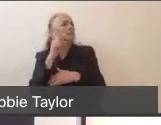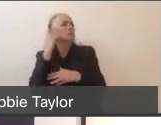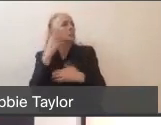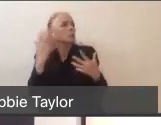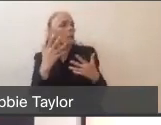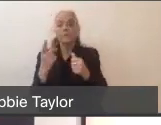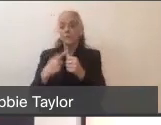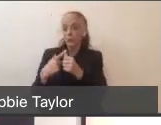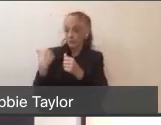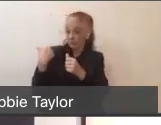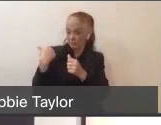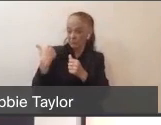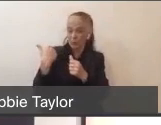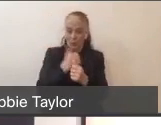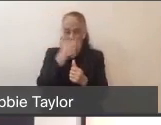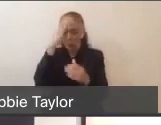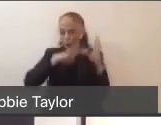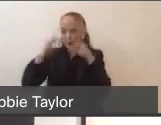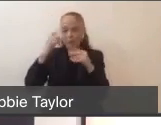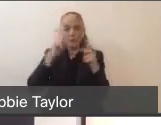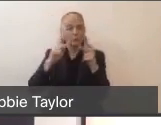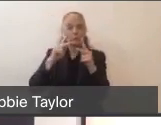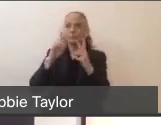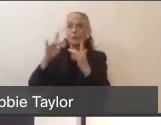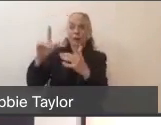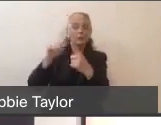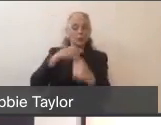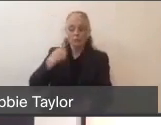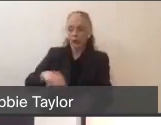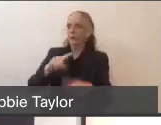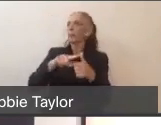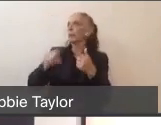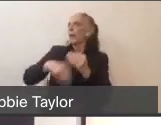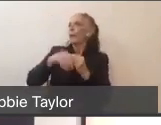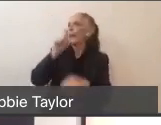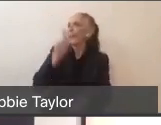and then we added on Italy and Iran, some other countries, and then next thing you know, we're really having to suspect